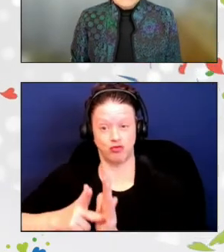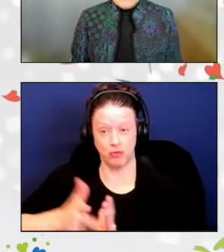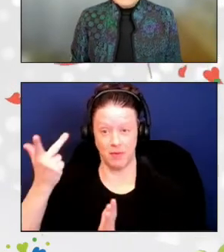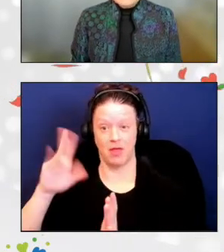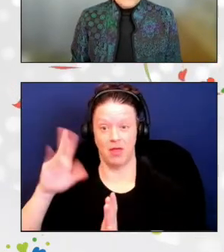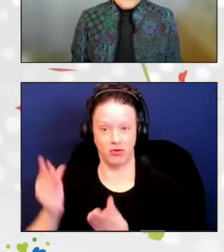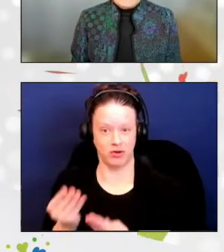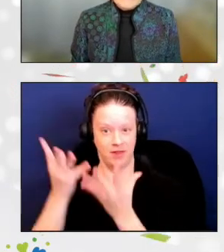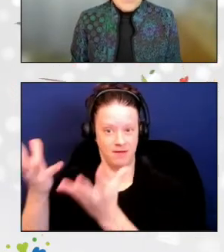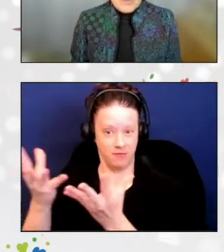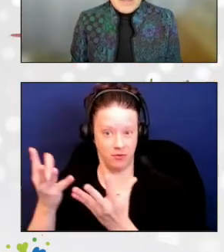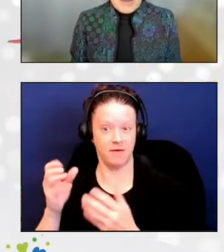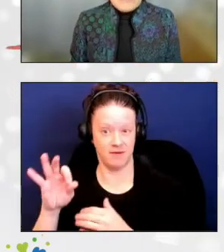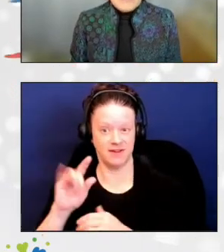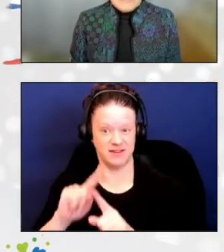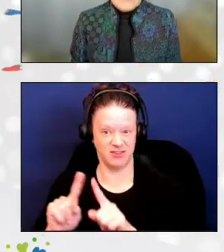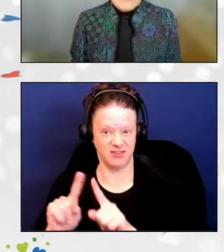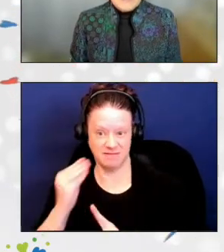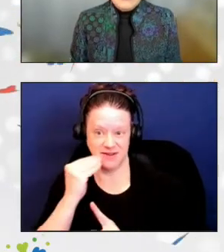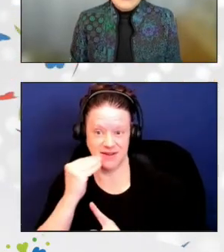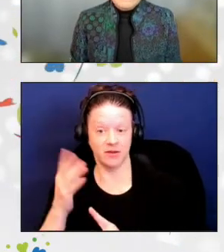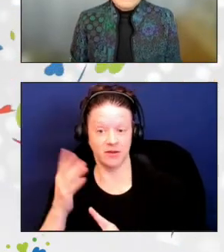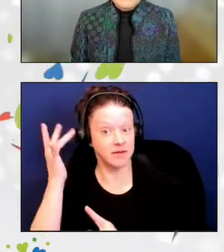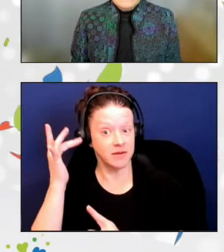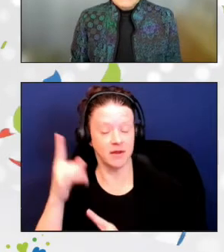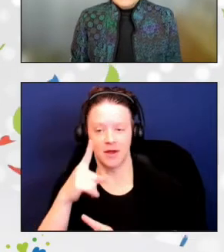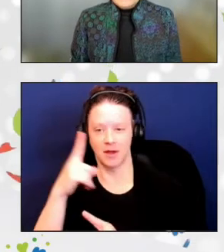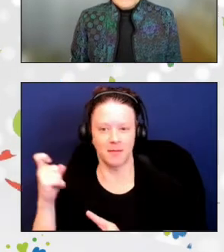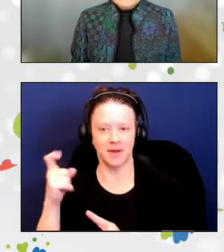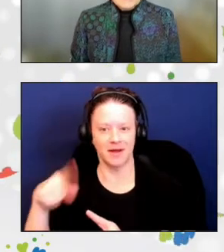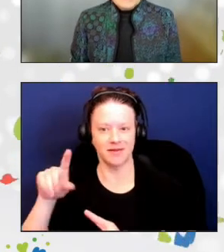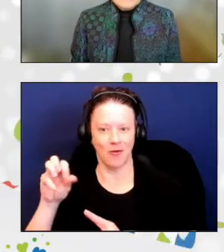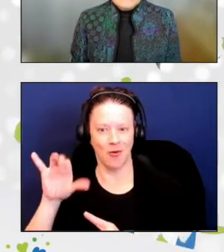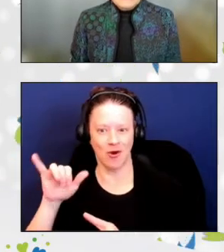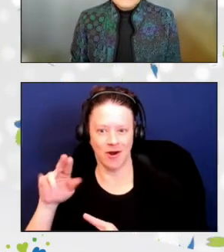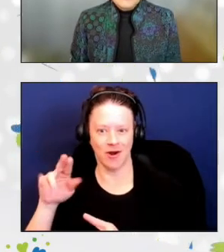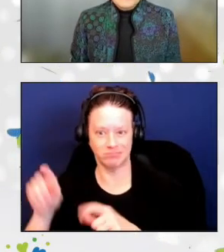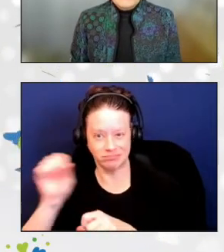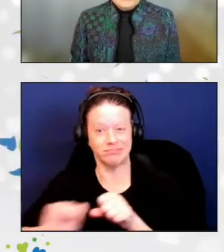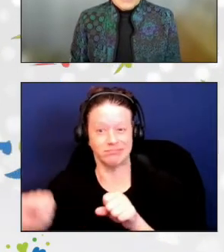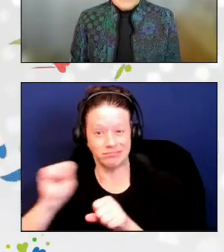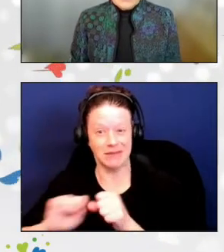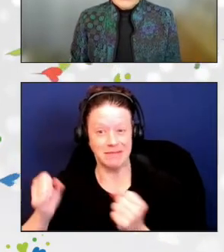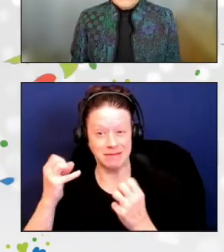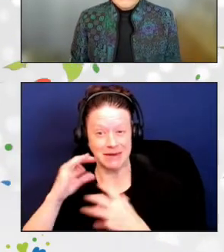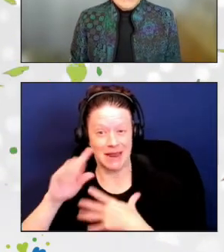thanks to Corin's long hours and dedication. The pandemic led to numerous challenges.